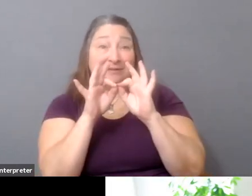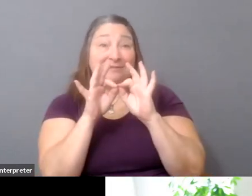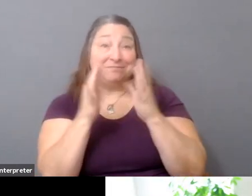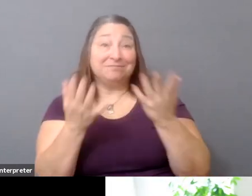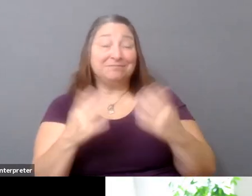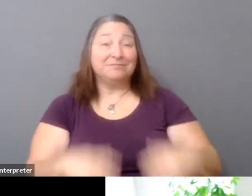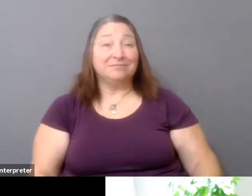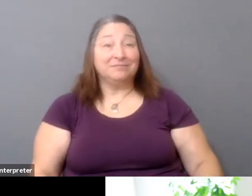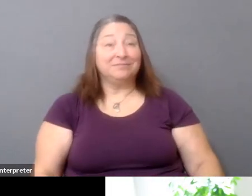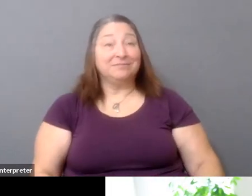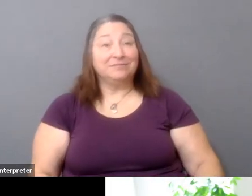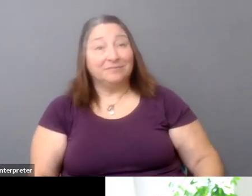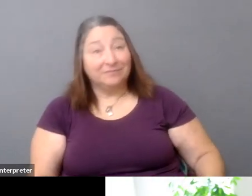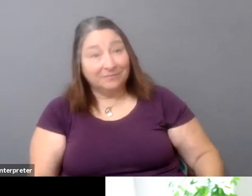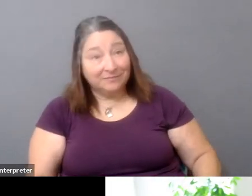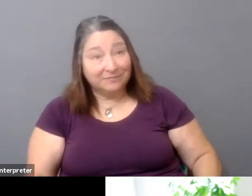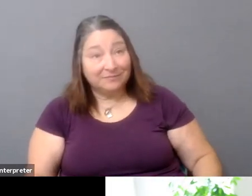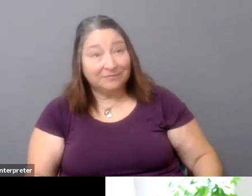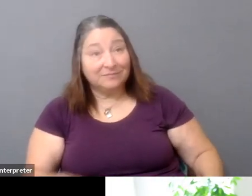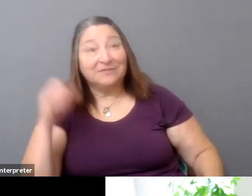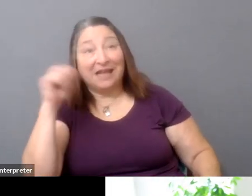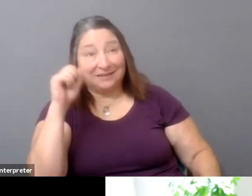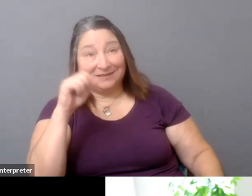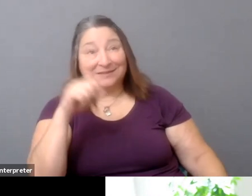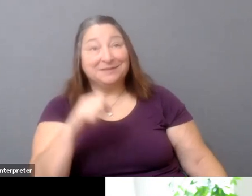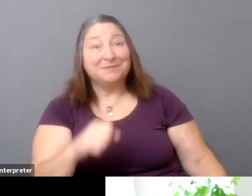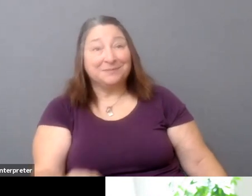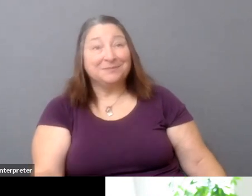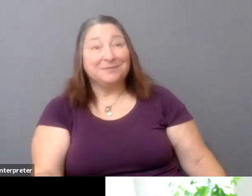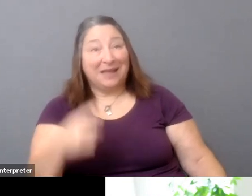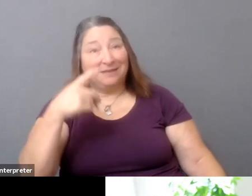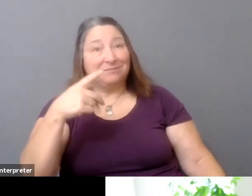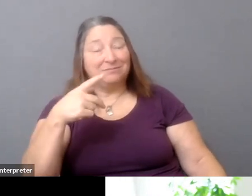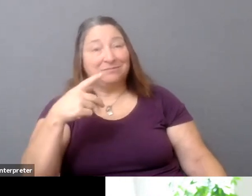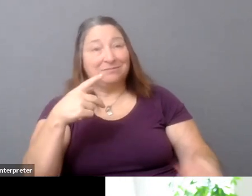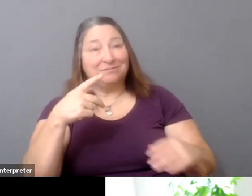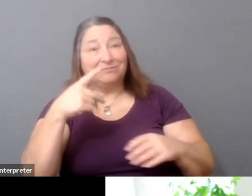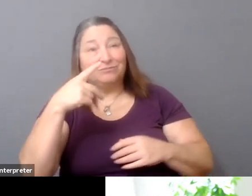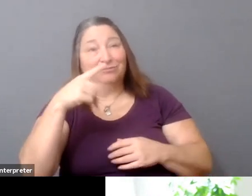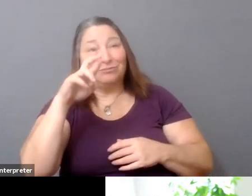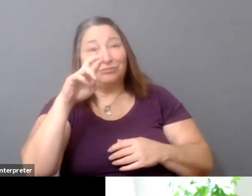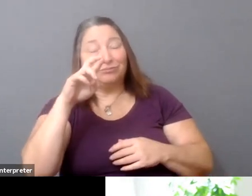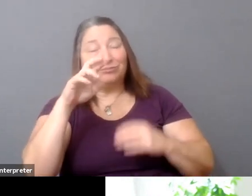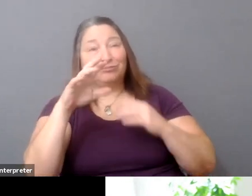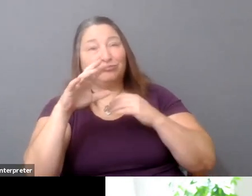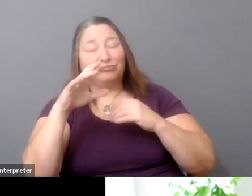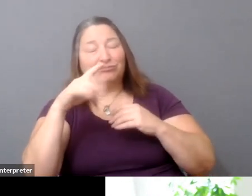And the social pressure to actually adopt them. Yes, that's right.